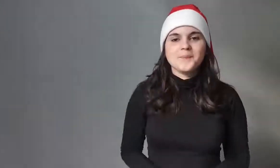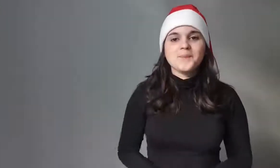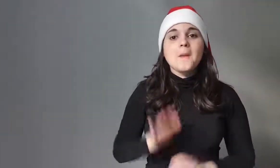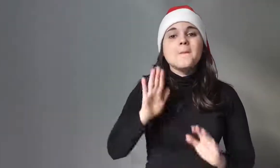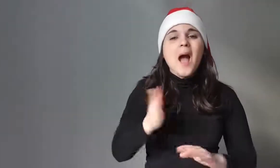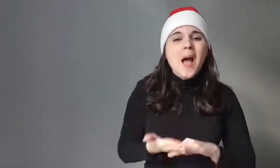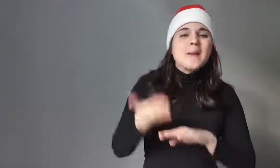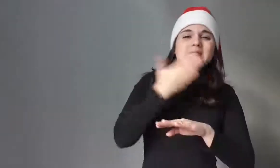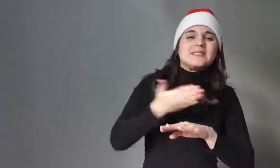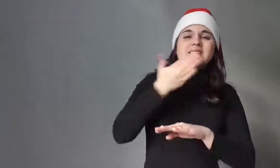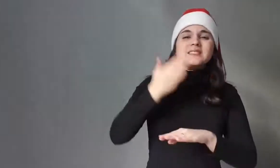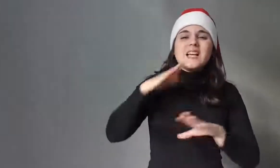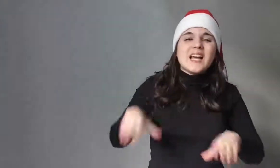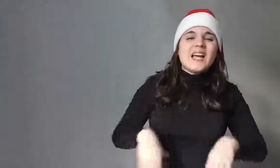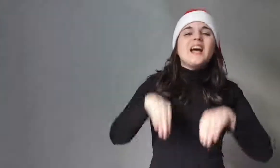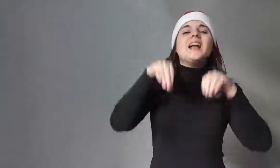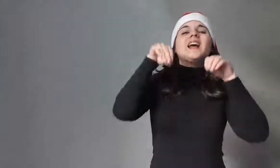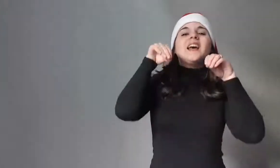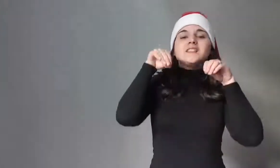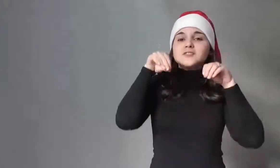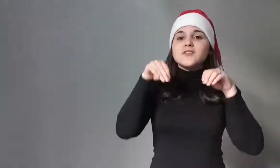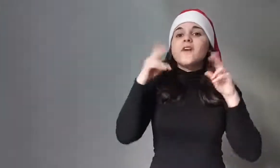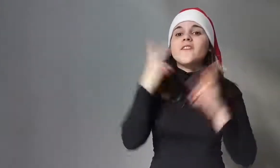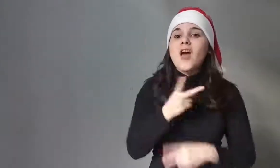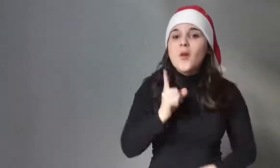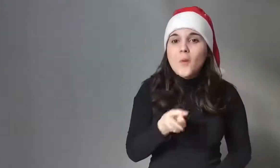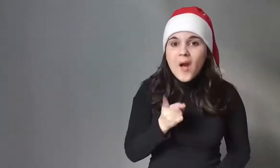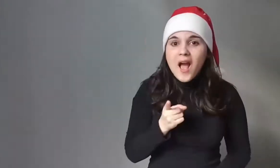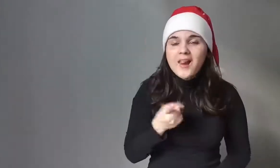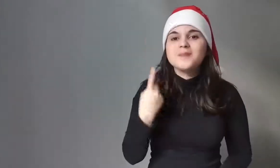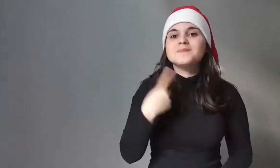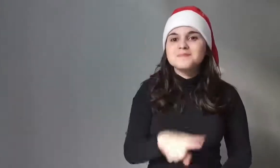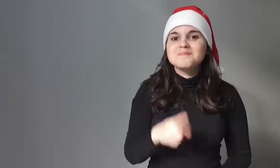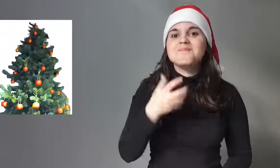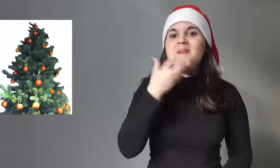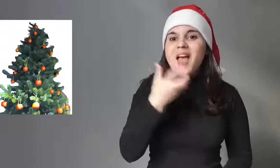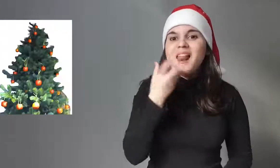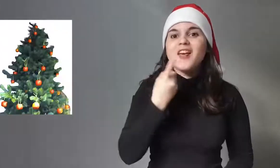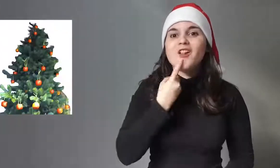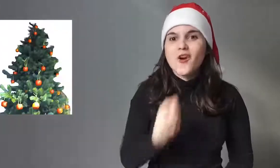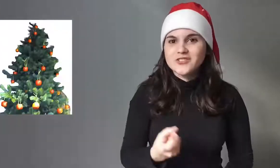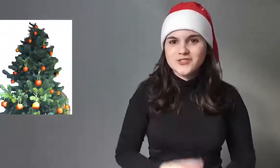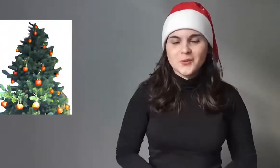But even before that, red apples were used.